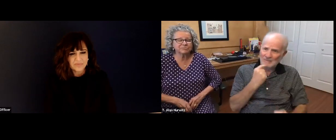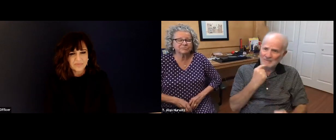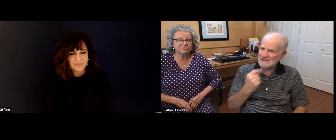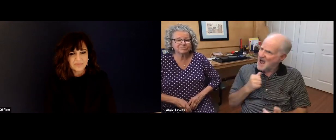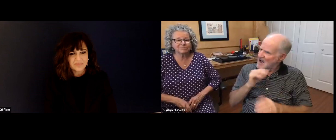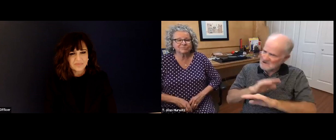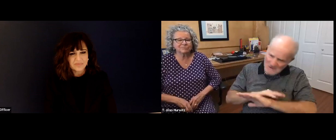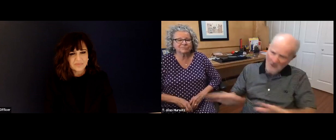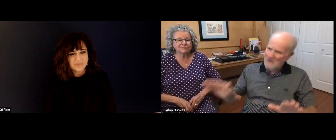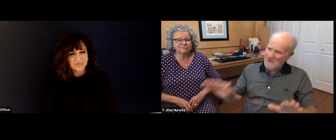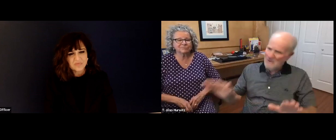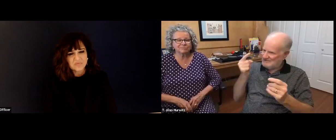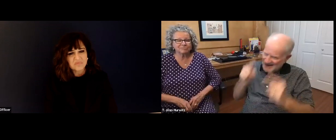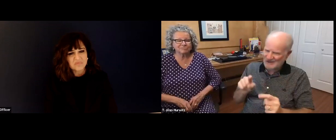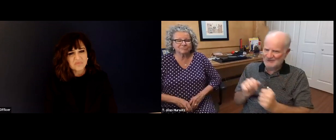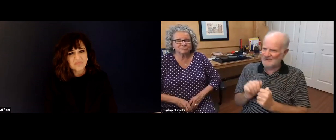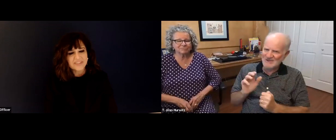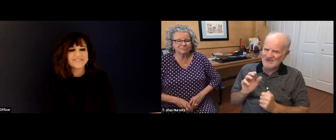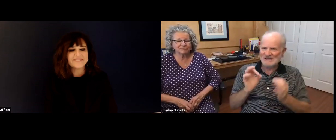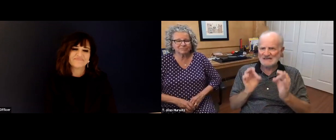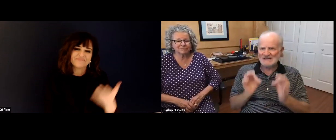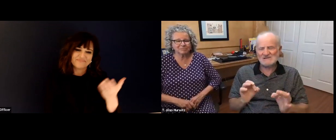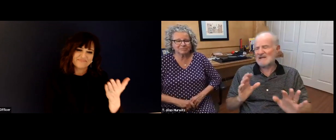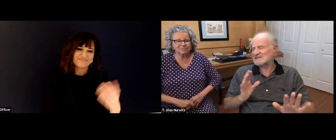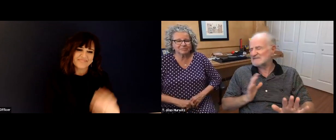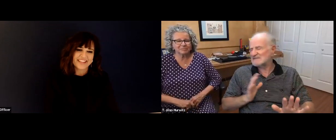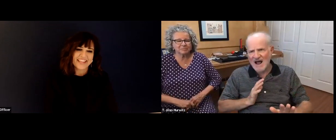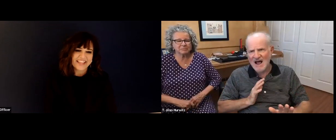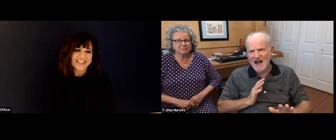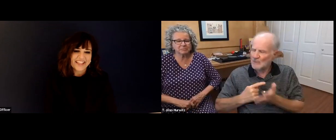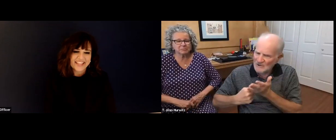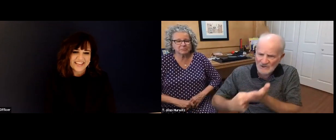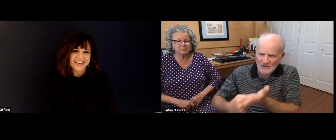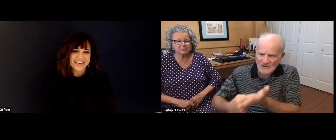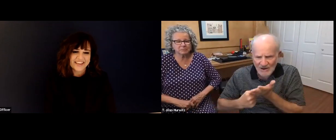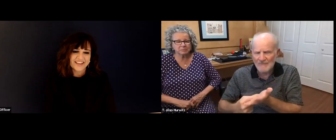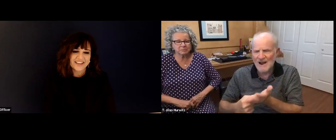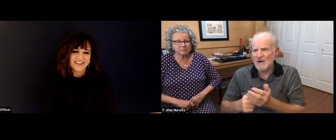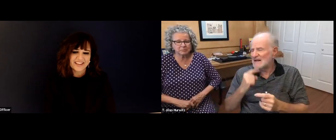open, share the rationale as to why the decisions were made. You